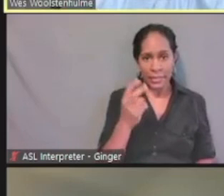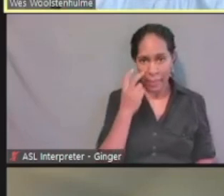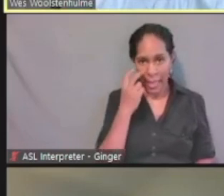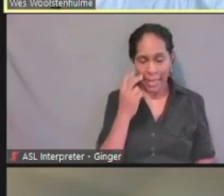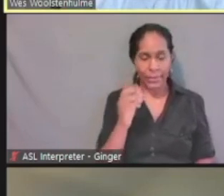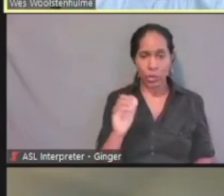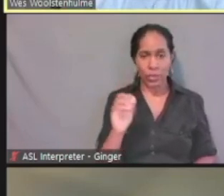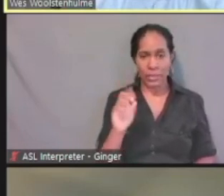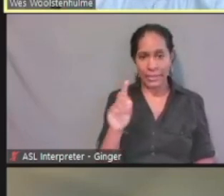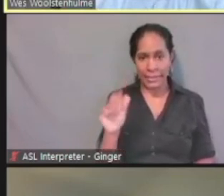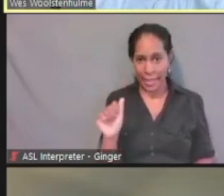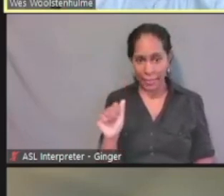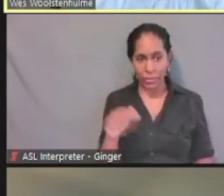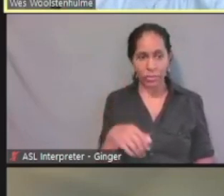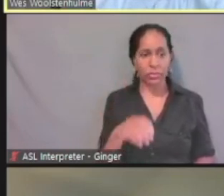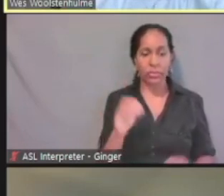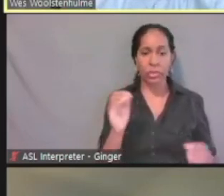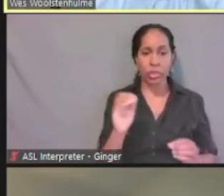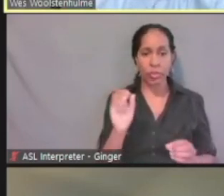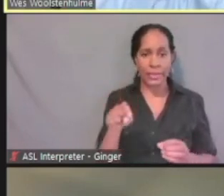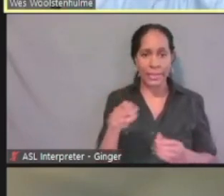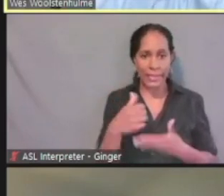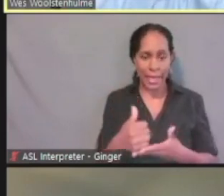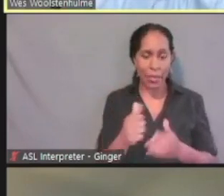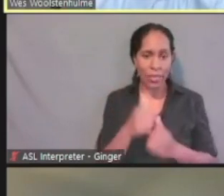nobody needs help with a daily living activities.